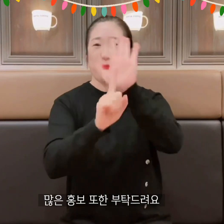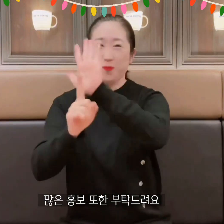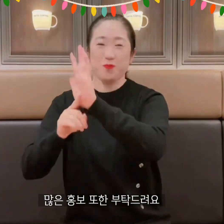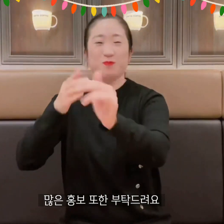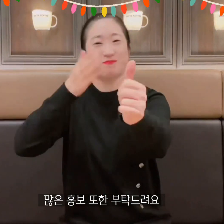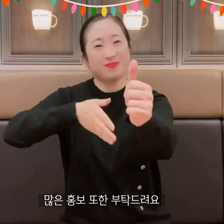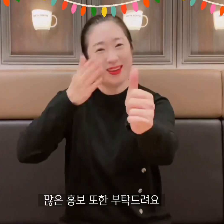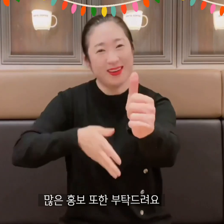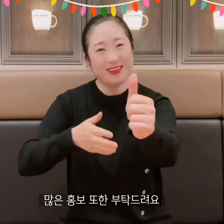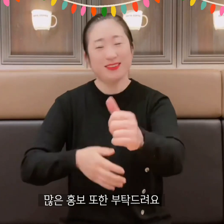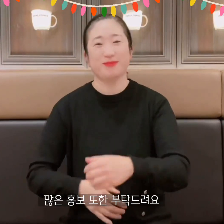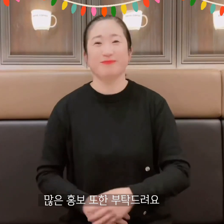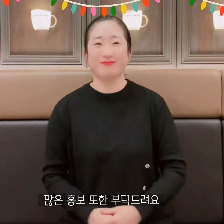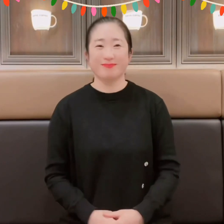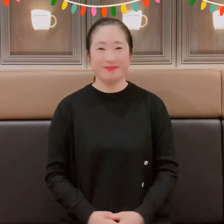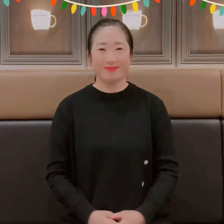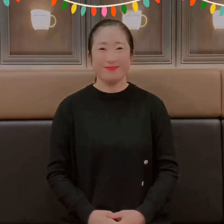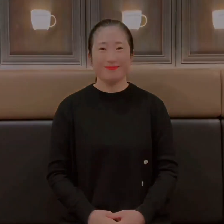a lot of publicity!